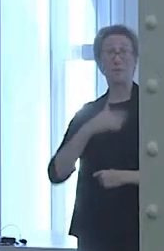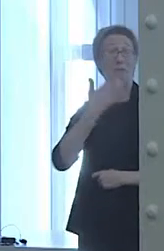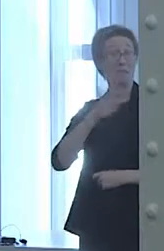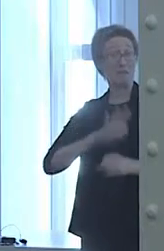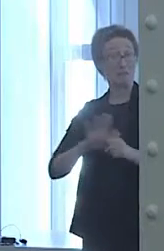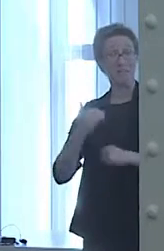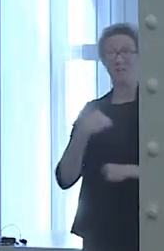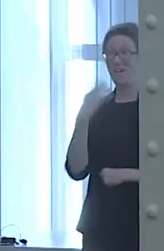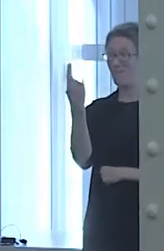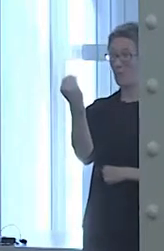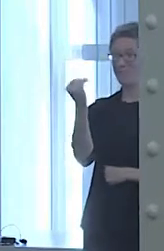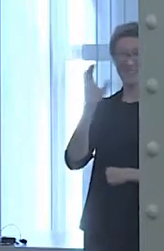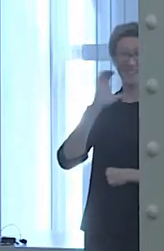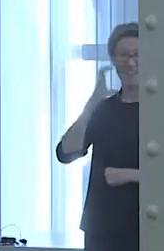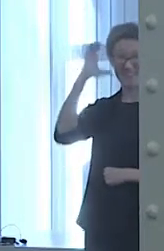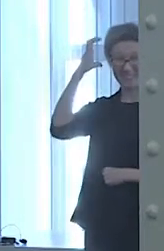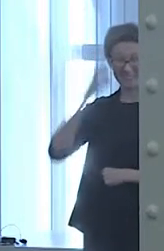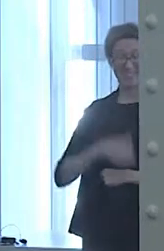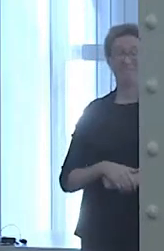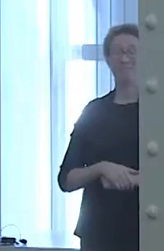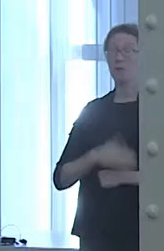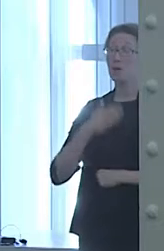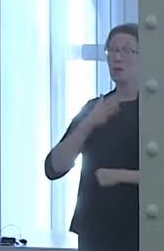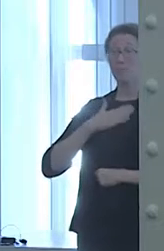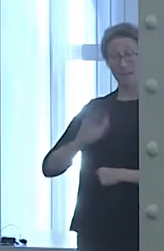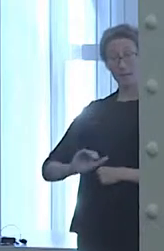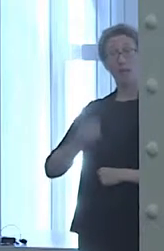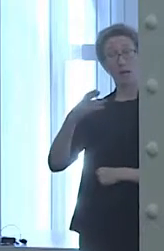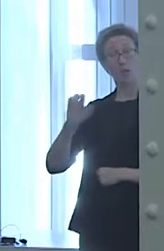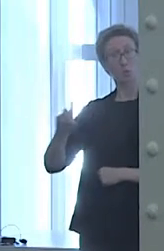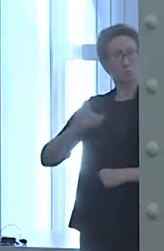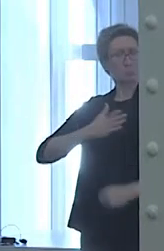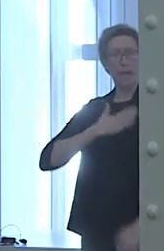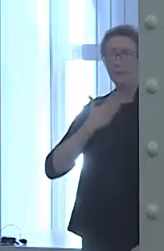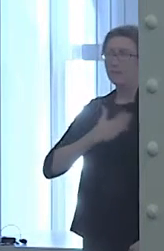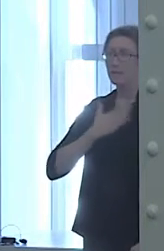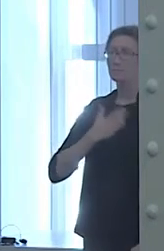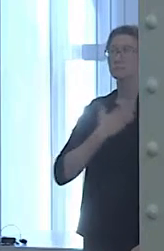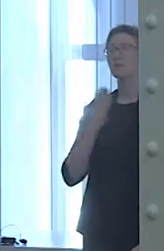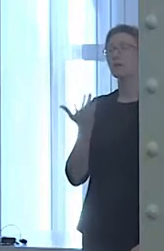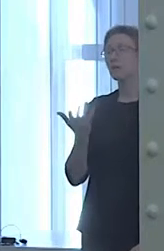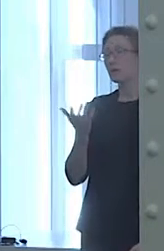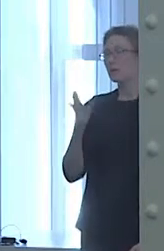I had a happy childhood, but there were times when I would feel